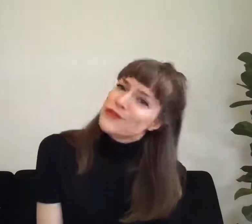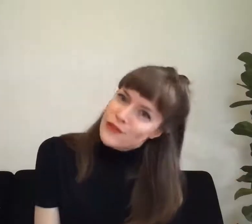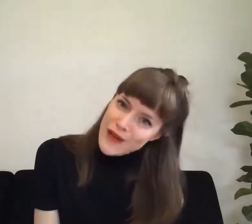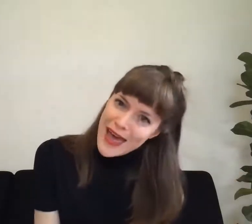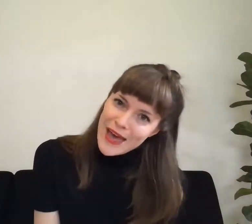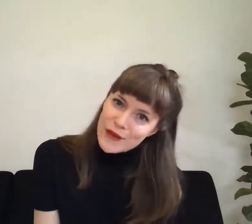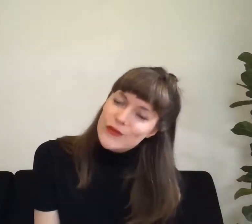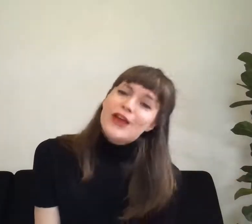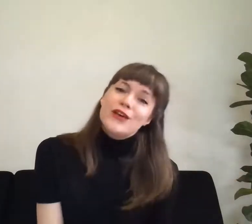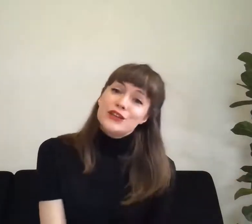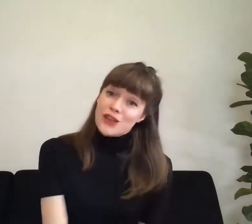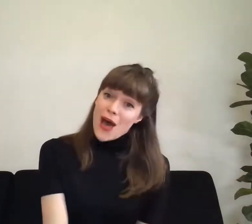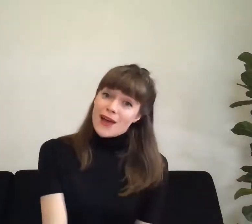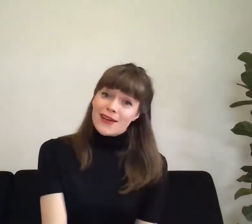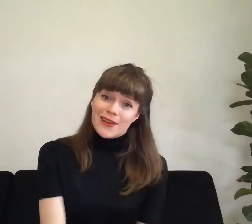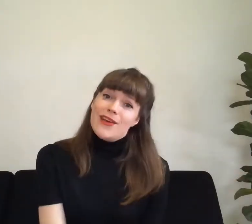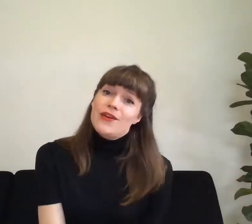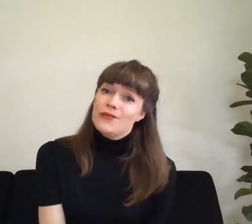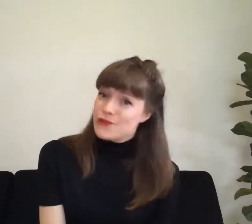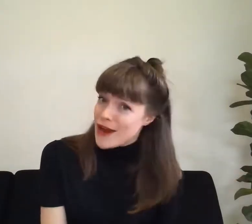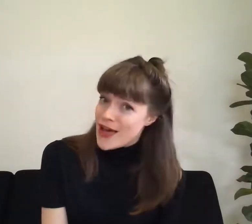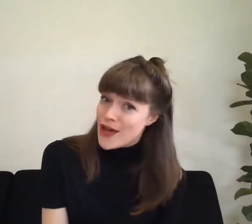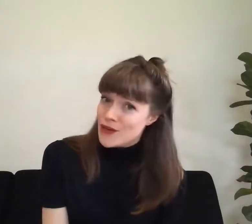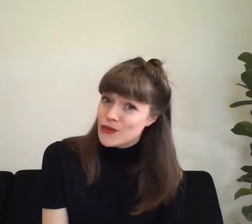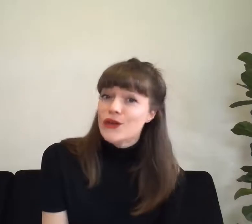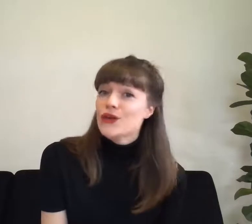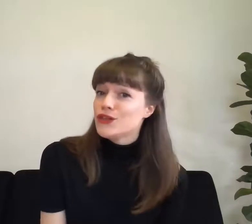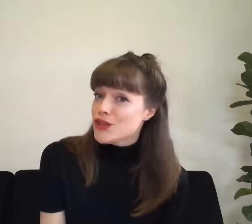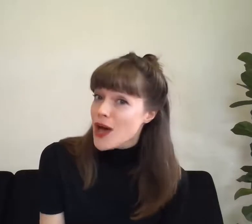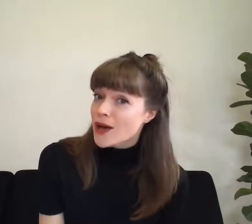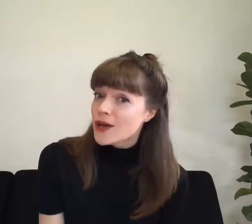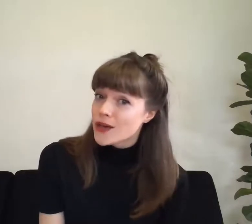frère Jacques